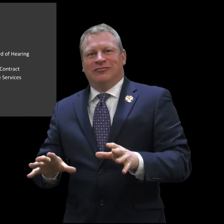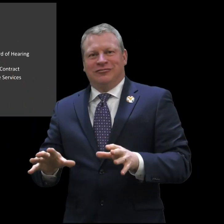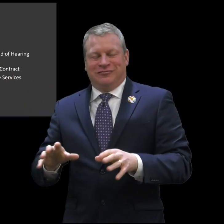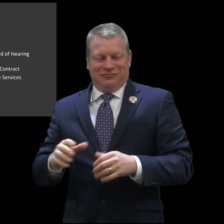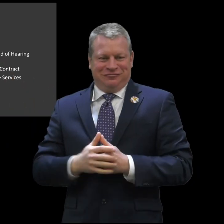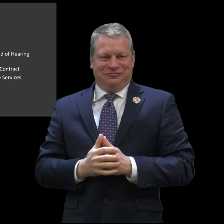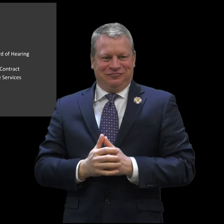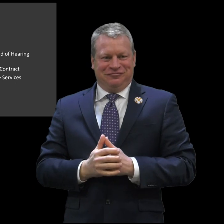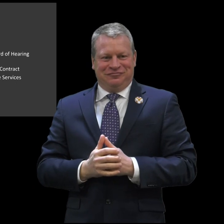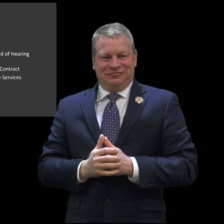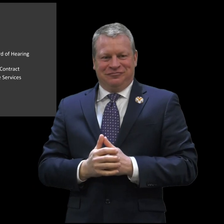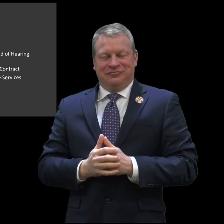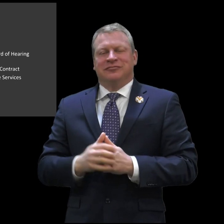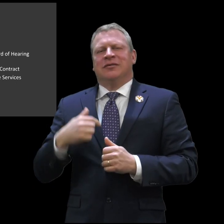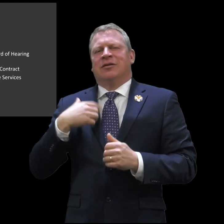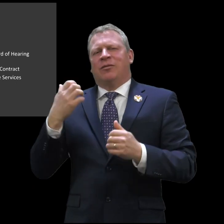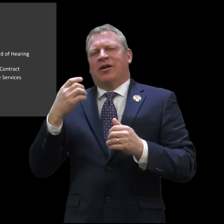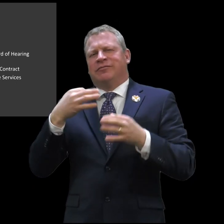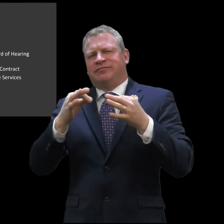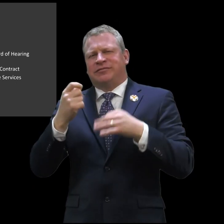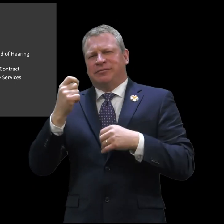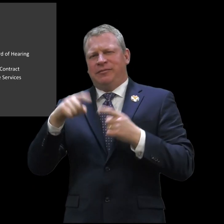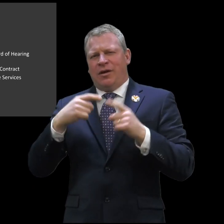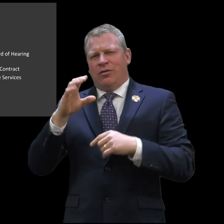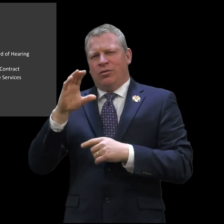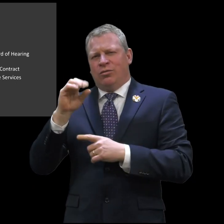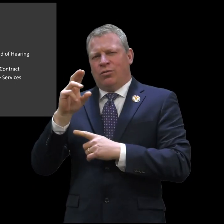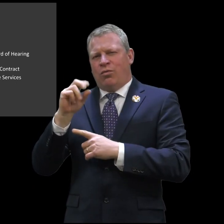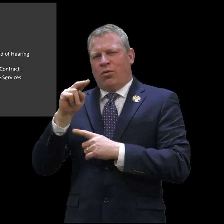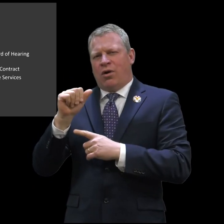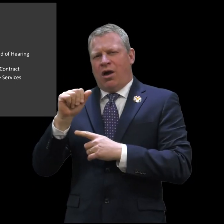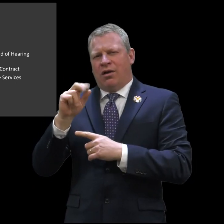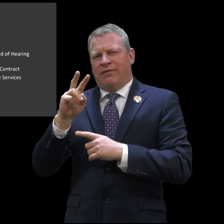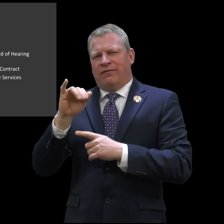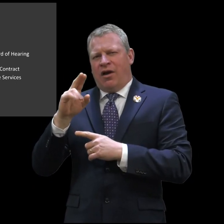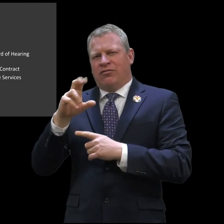Connecticut who have children with a hearing loss. I'd like to talk a little